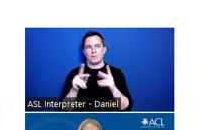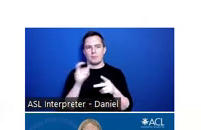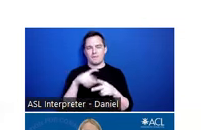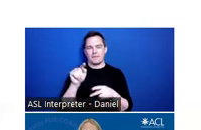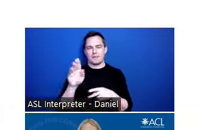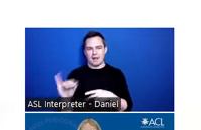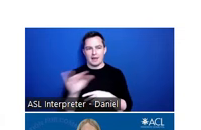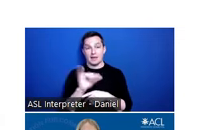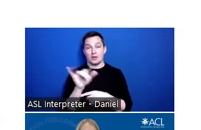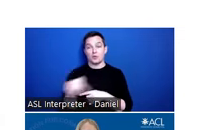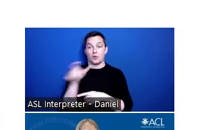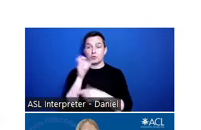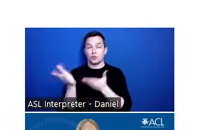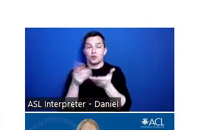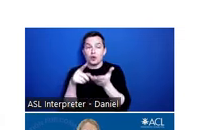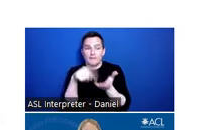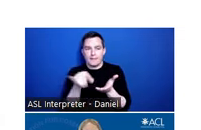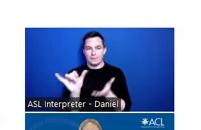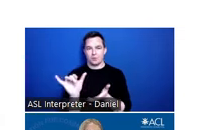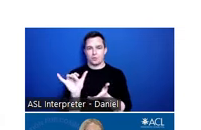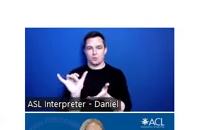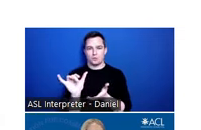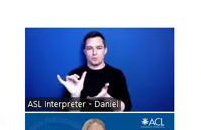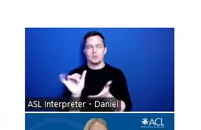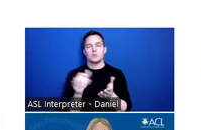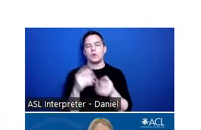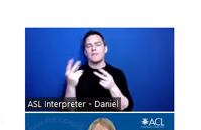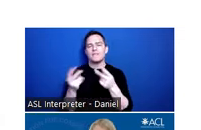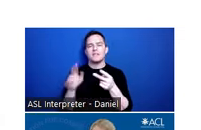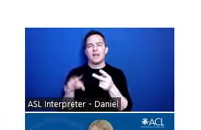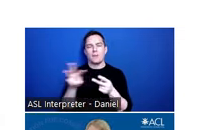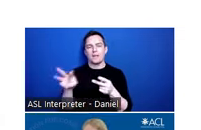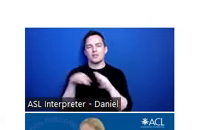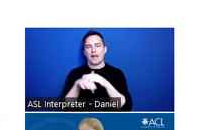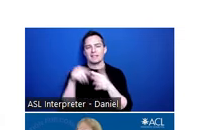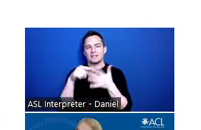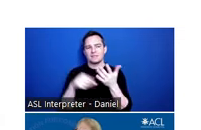and those who serve them. So, please visit this page to access these resources. Some of